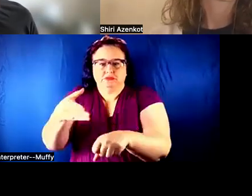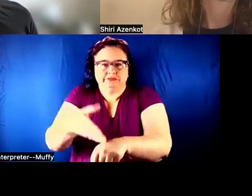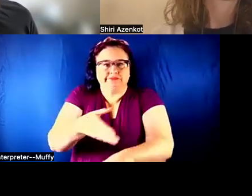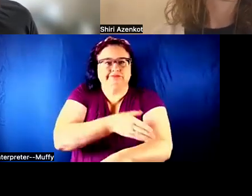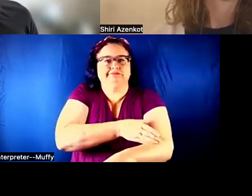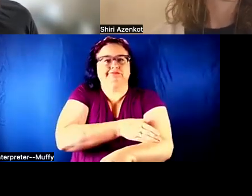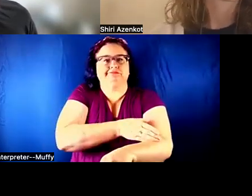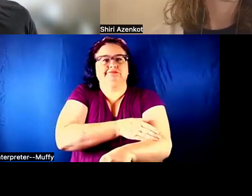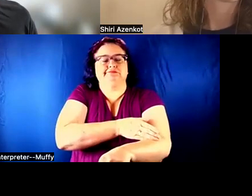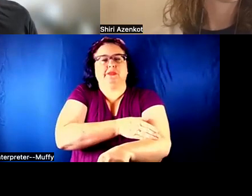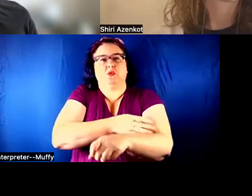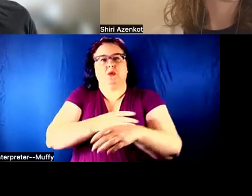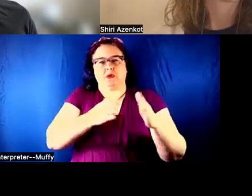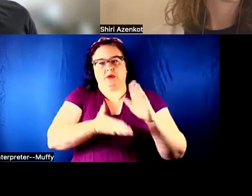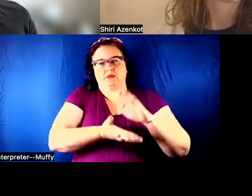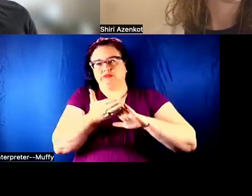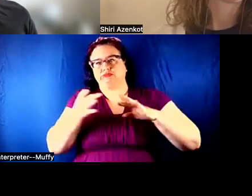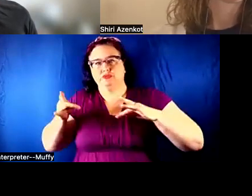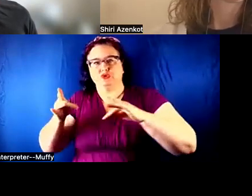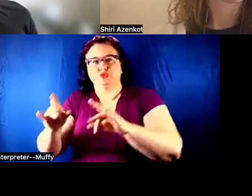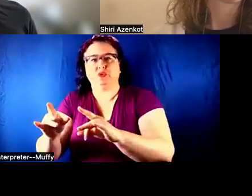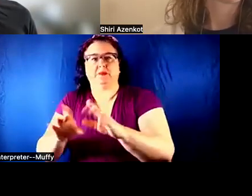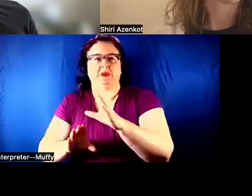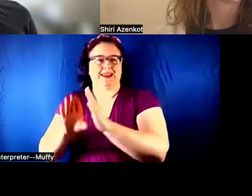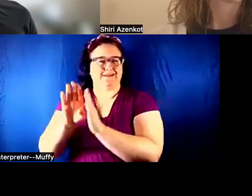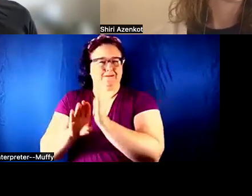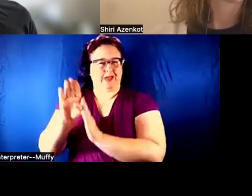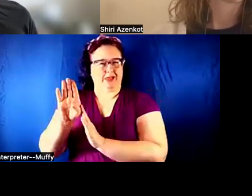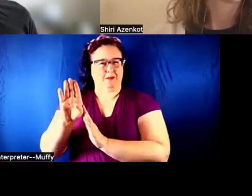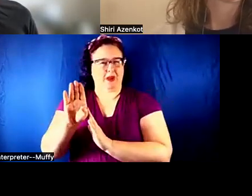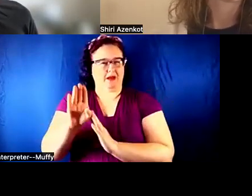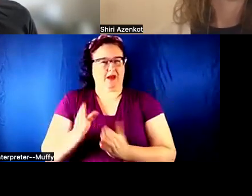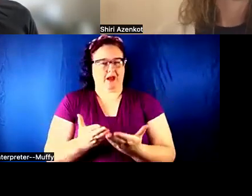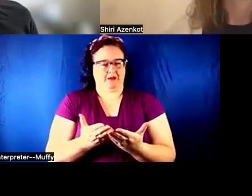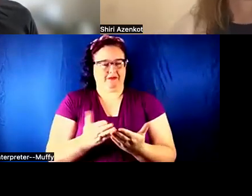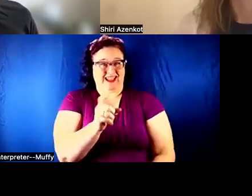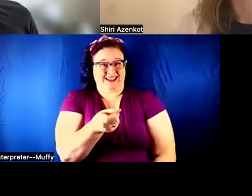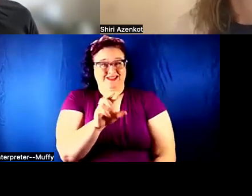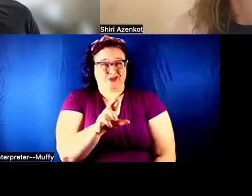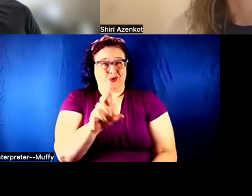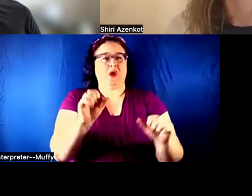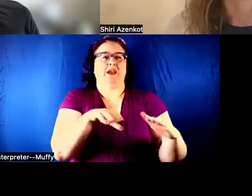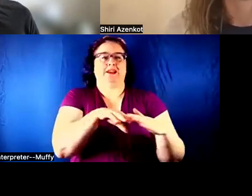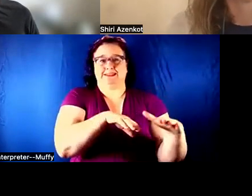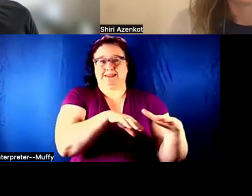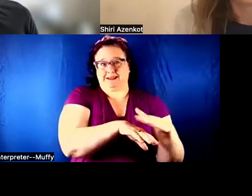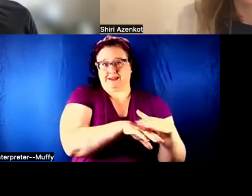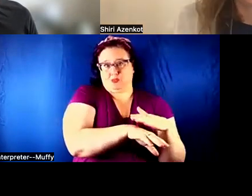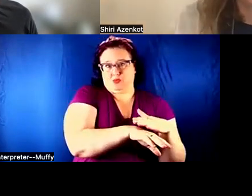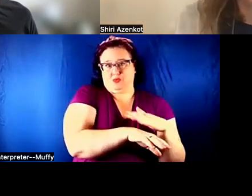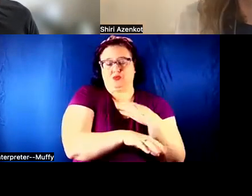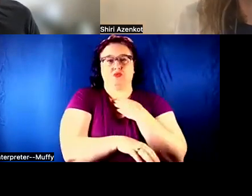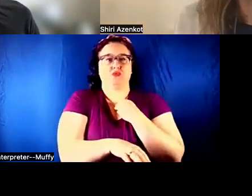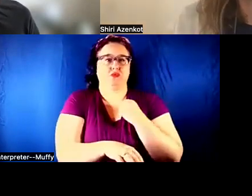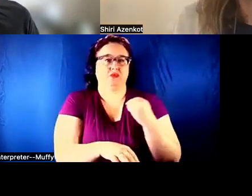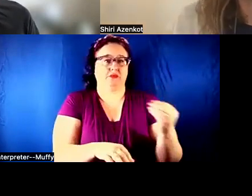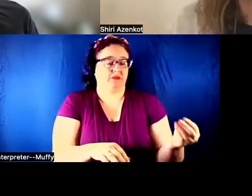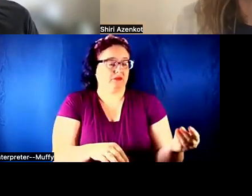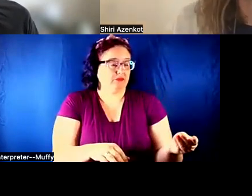DEVELOPMENT OF ACCESSIBLE XR -- MAYBE, ANANIR, YOU MAY HAVE SOME THOUGHTS ABOUT THIS BECAUSE YOU ARE